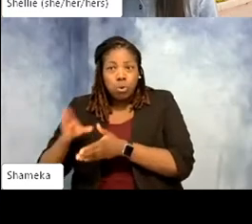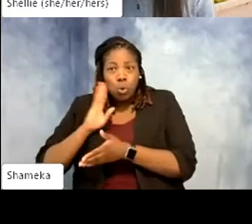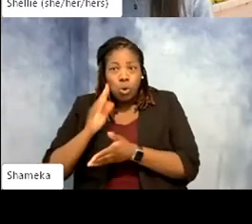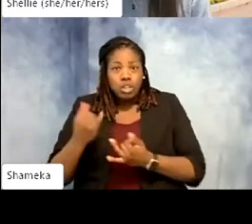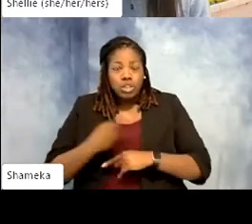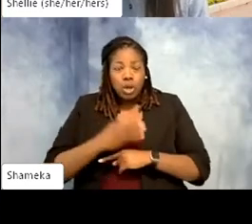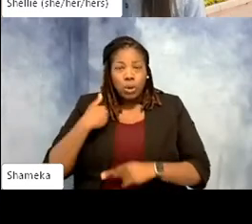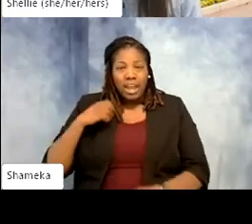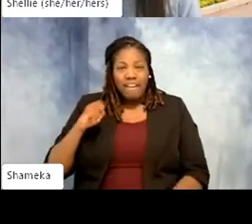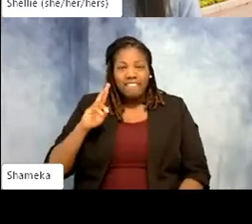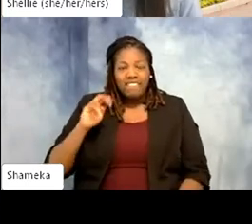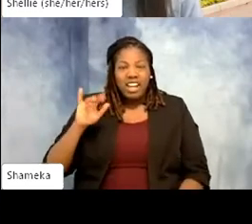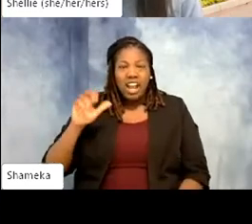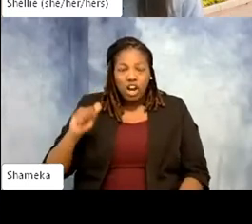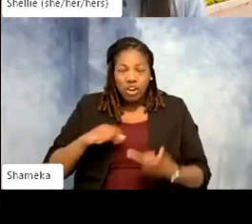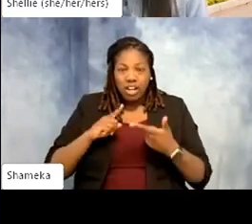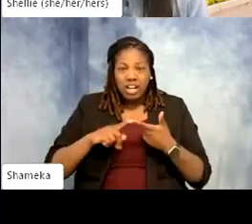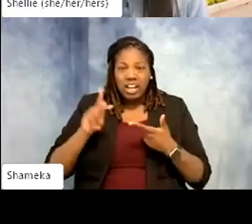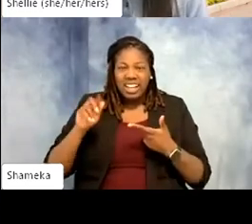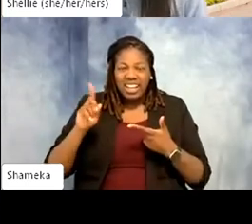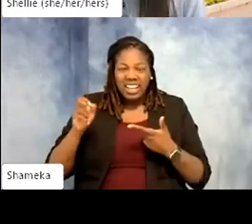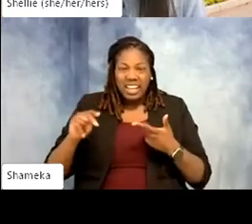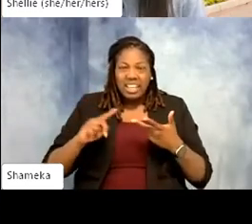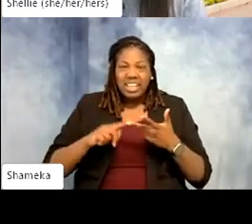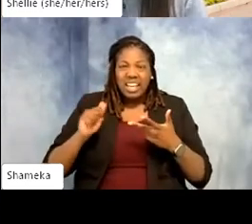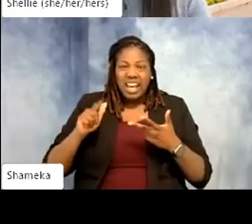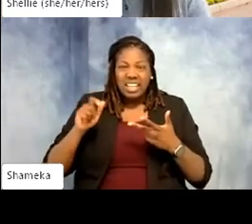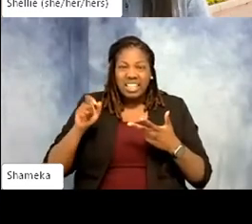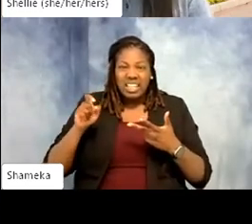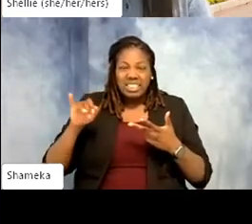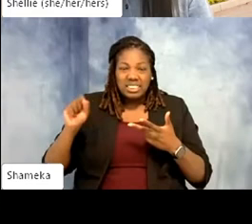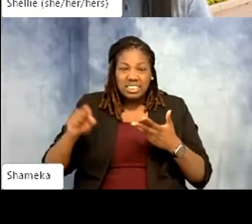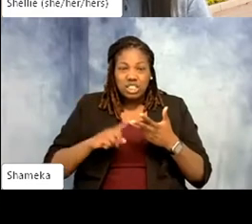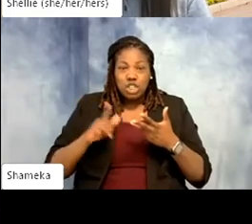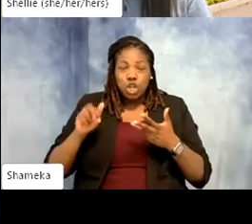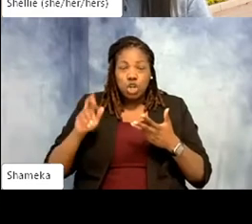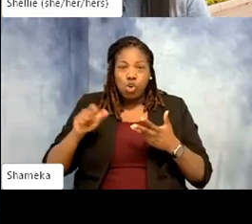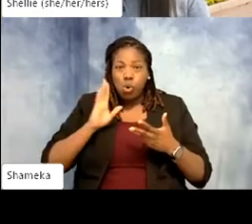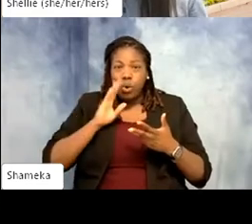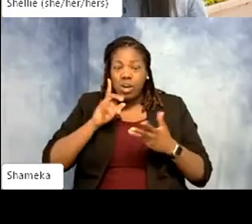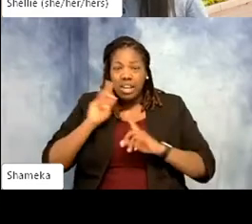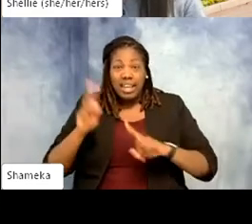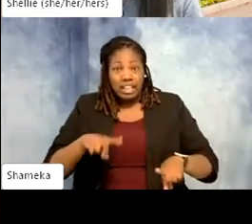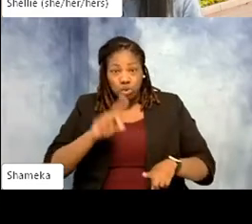Kaden, Alexis, and Laura also answering your questions, and we even have a very special guest